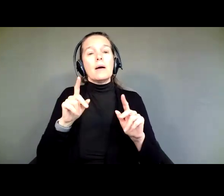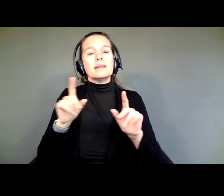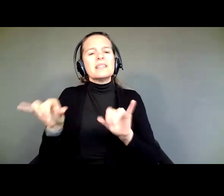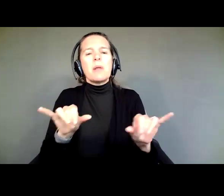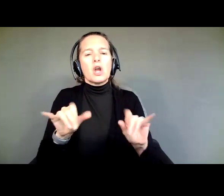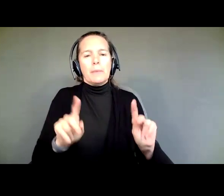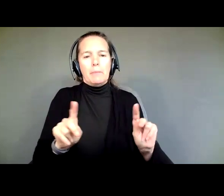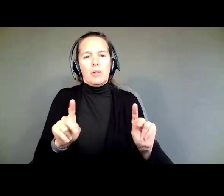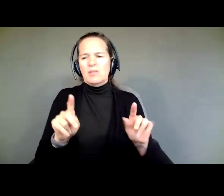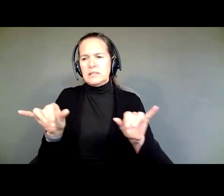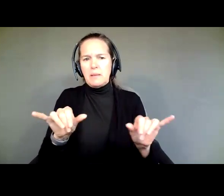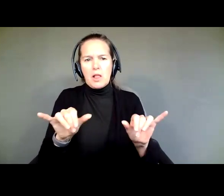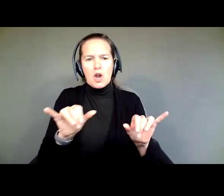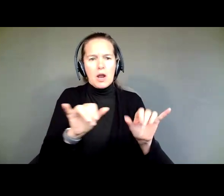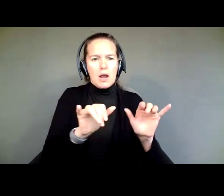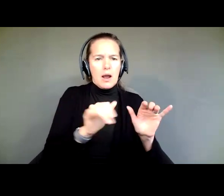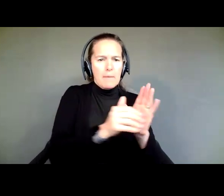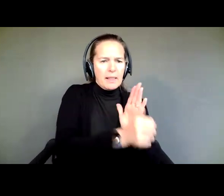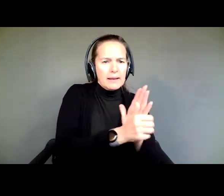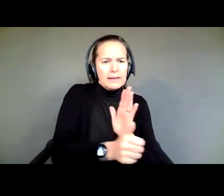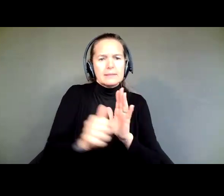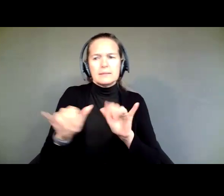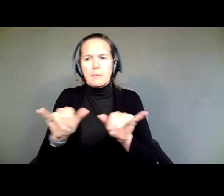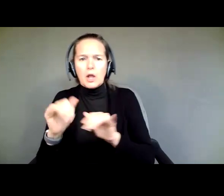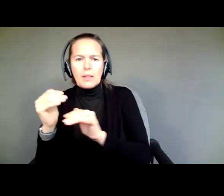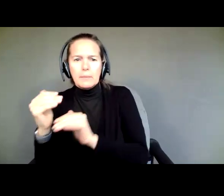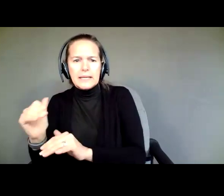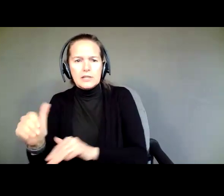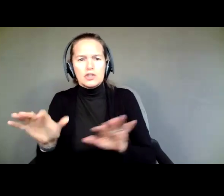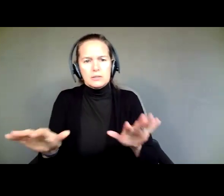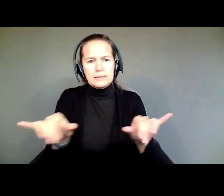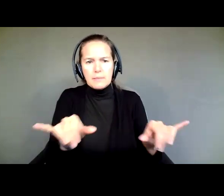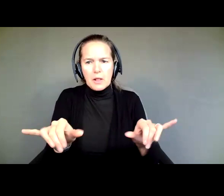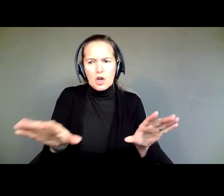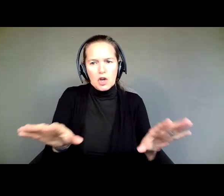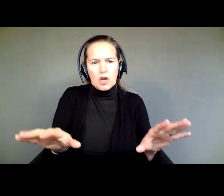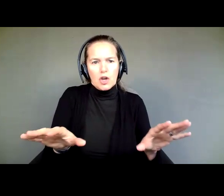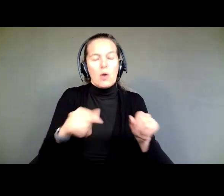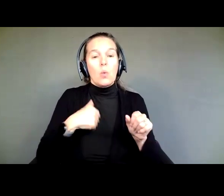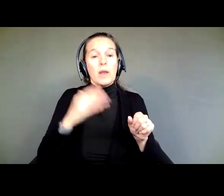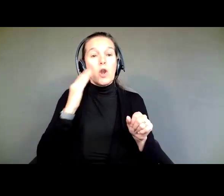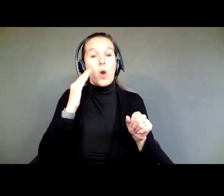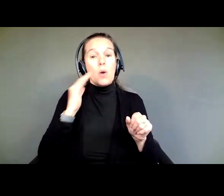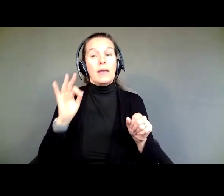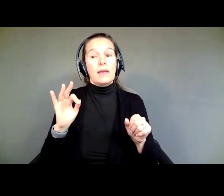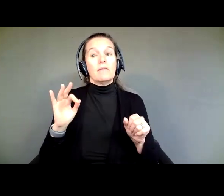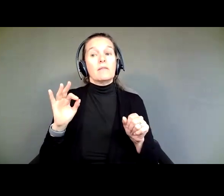and limitations, or similar abilities and limitations we know that those who do not